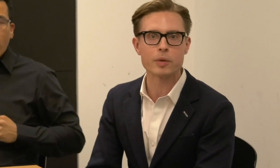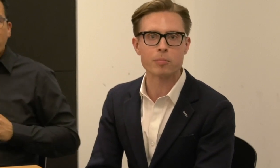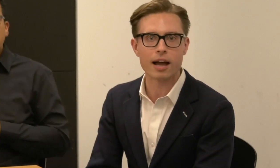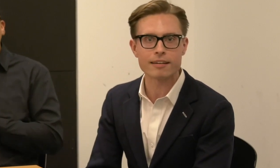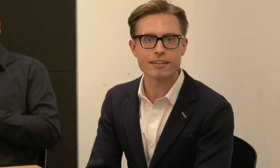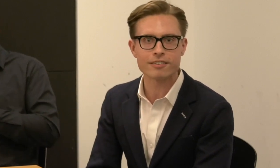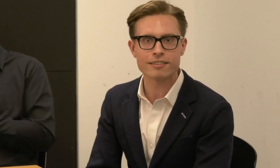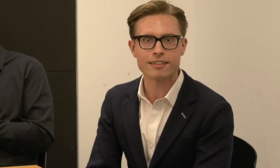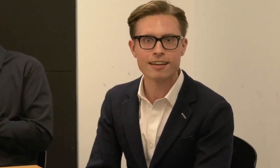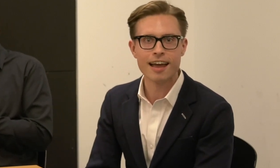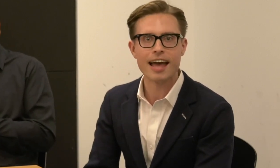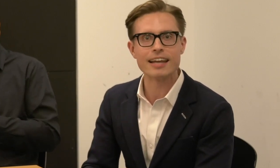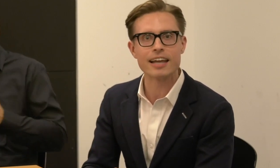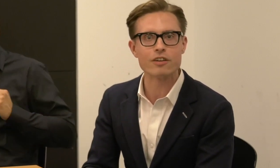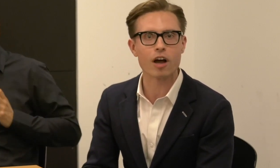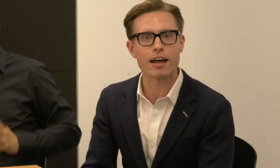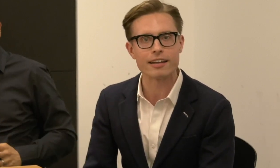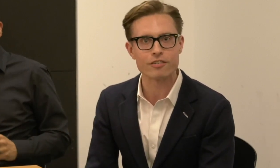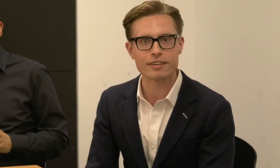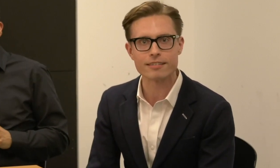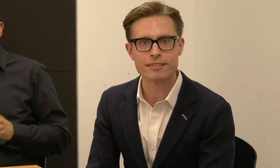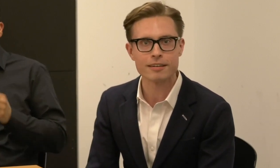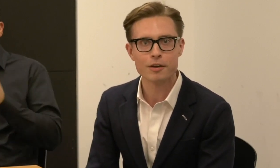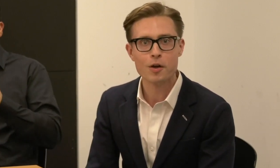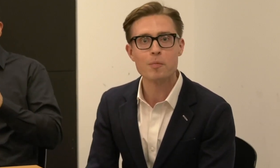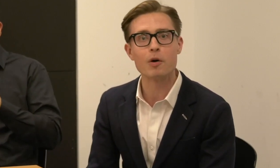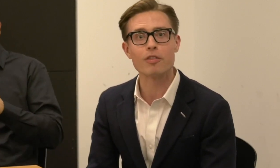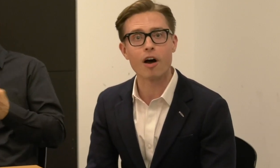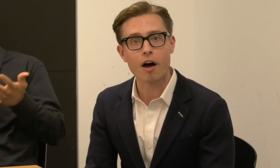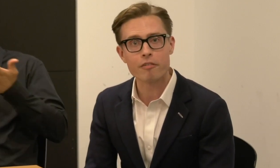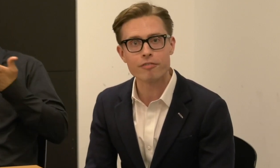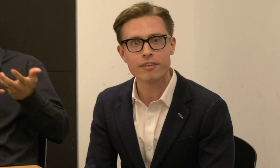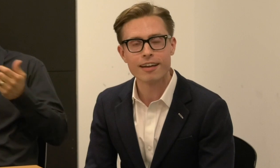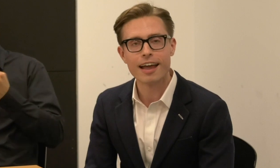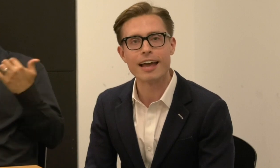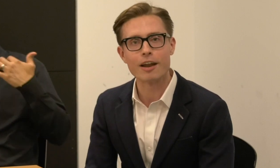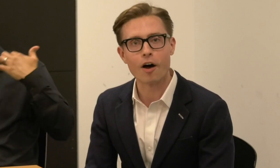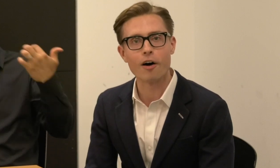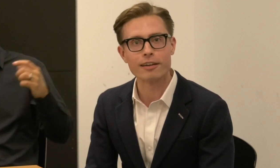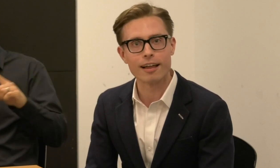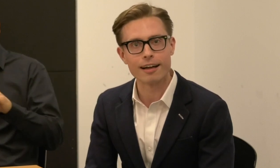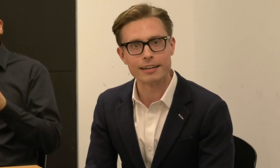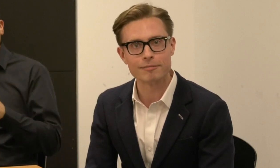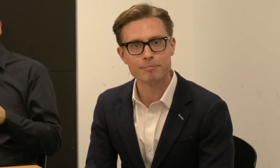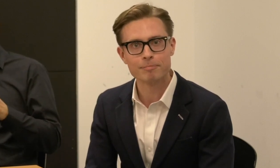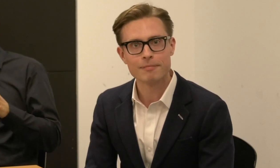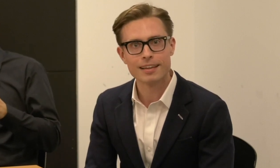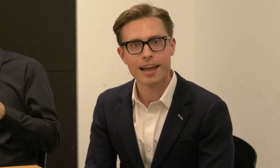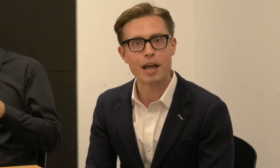improve management practice, and engage audiences both off and online.